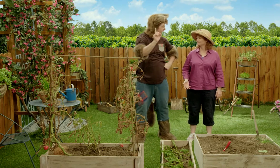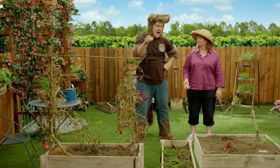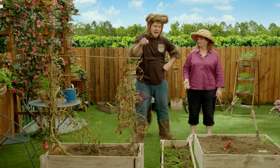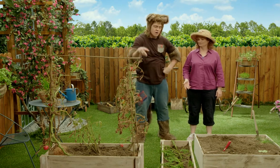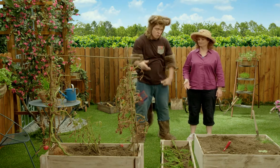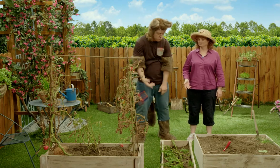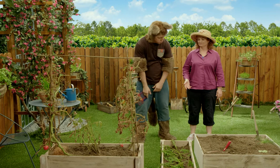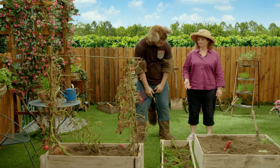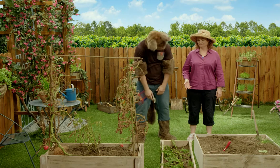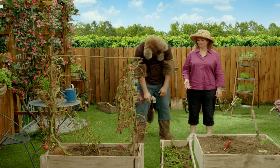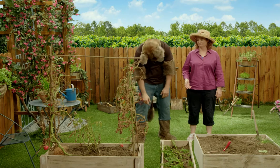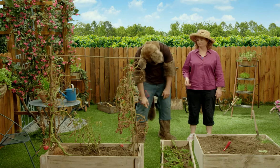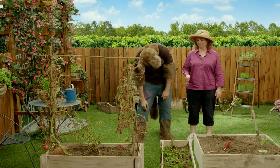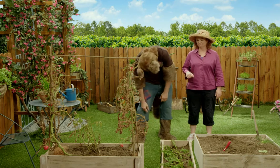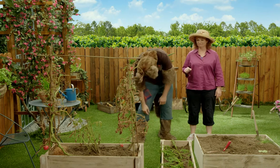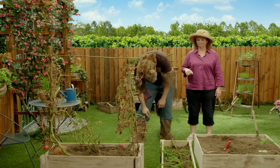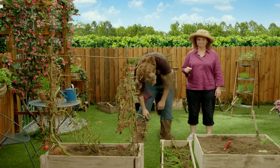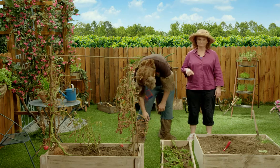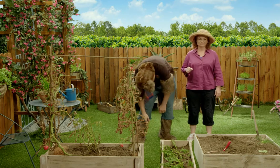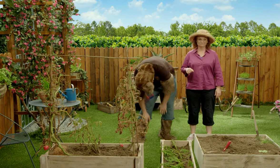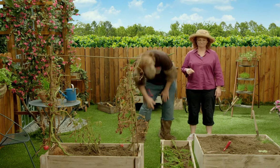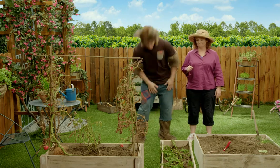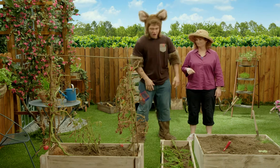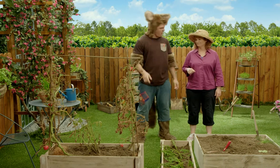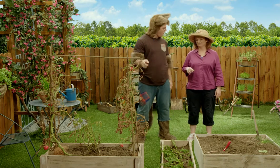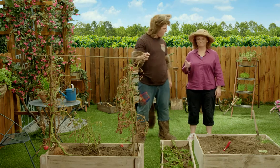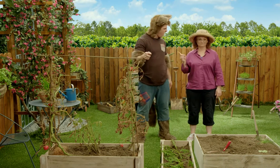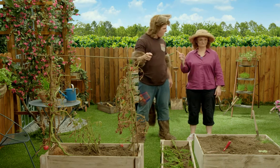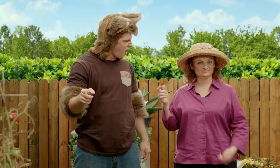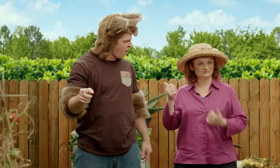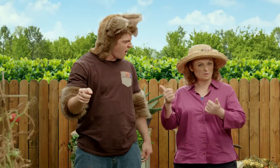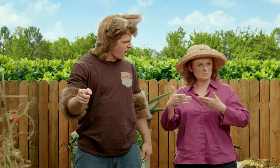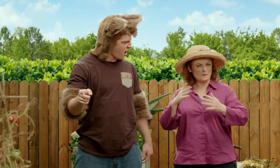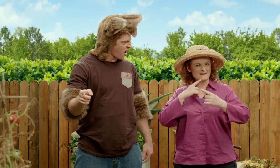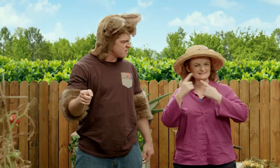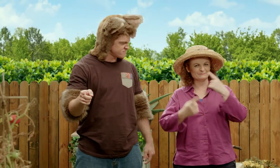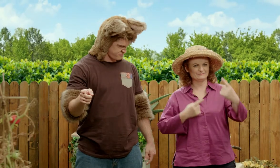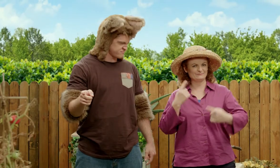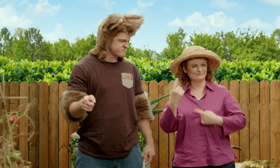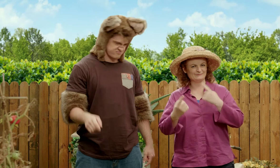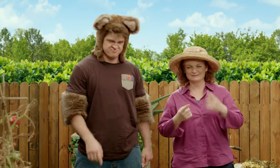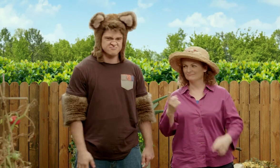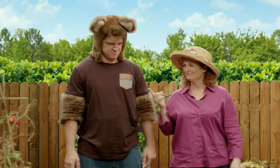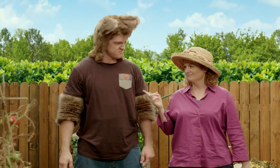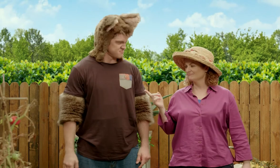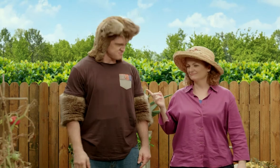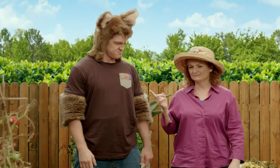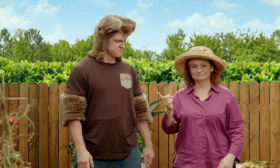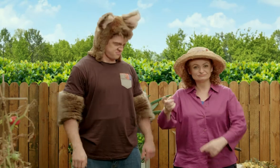and now they're wilted … and look like these. That's a very good way of explaining it, Possum.